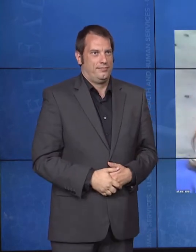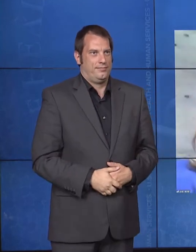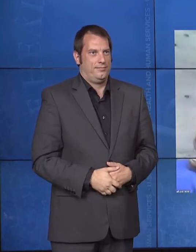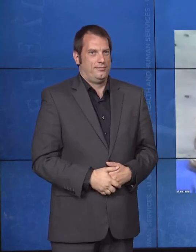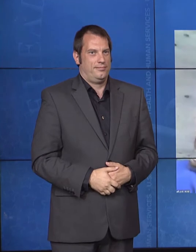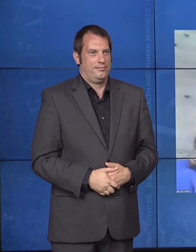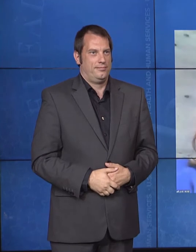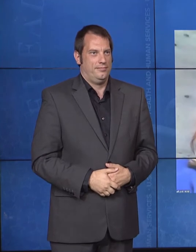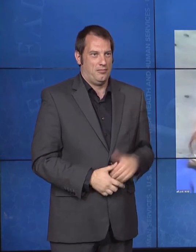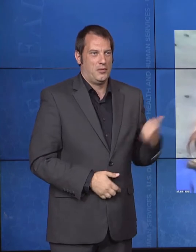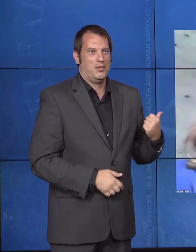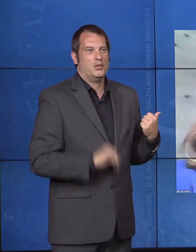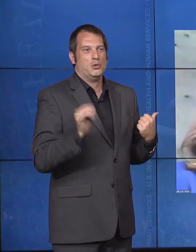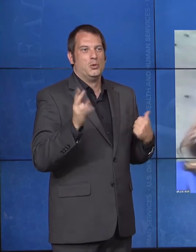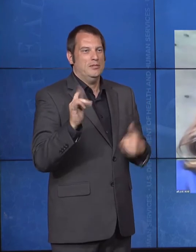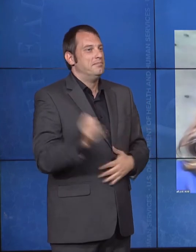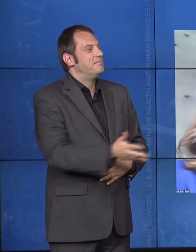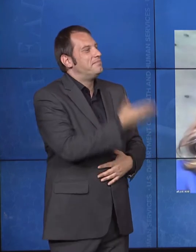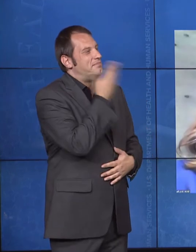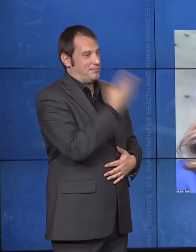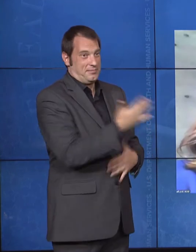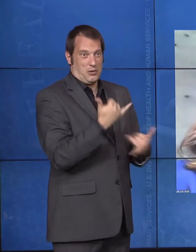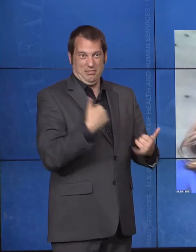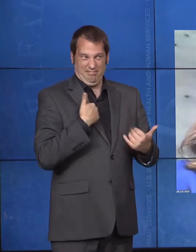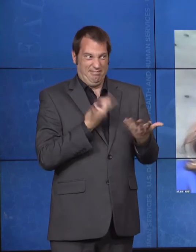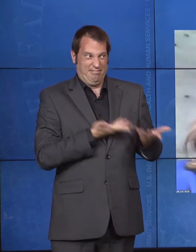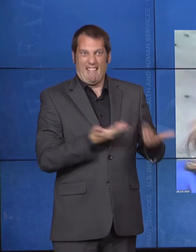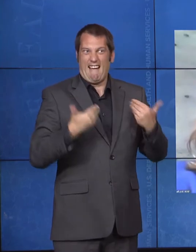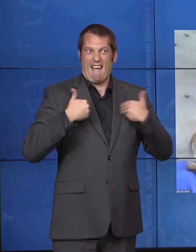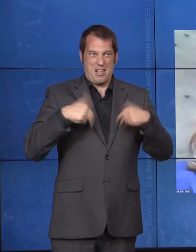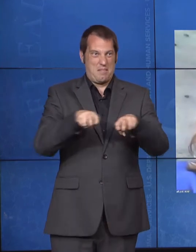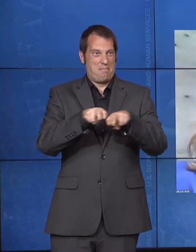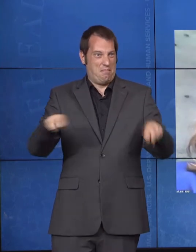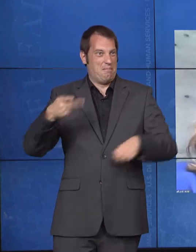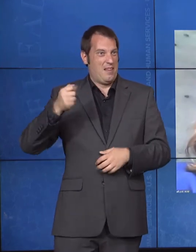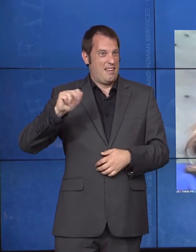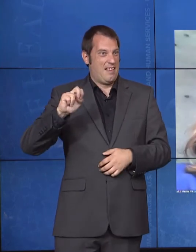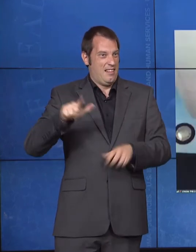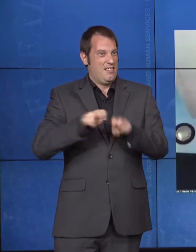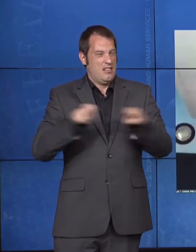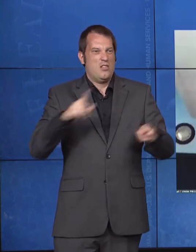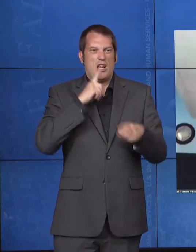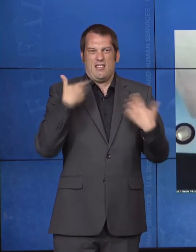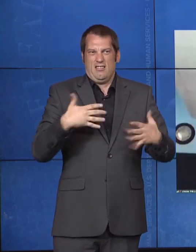And it's an honor today for me to be a part of our celebration. As some of you know --